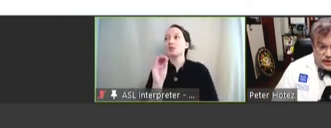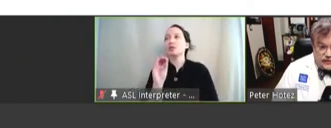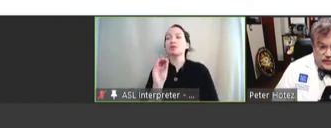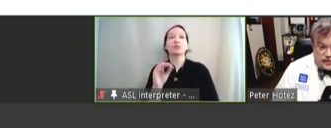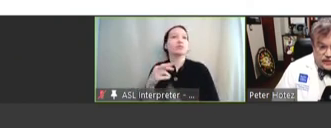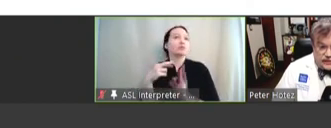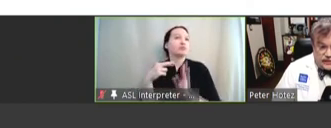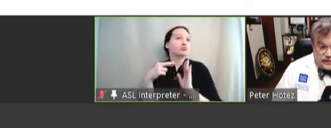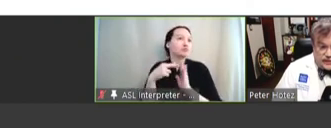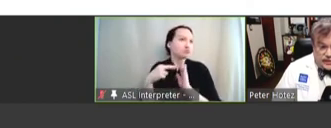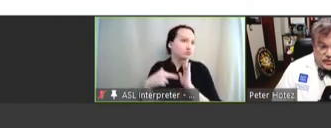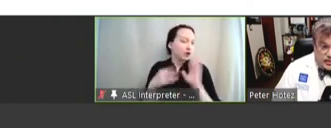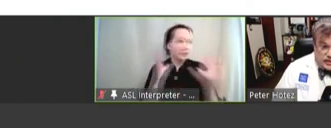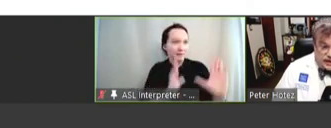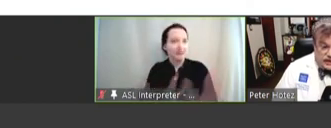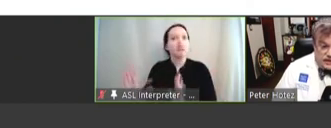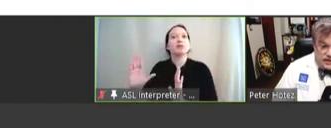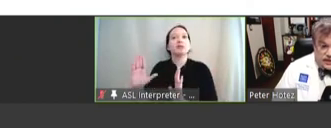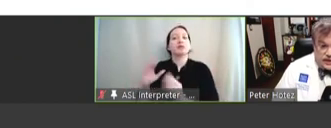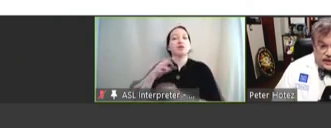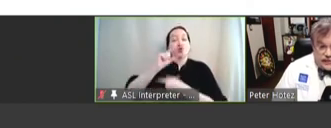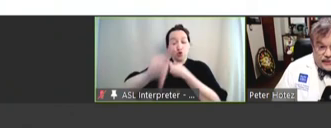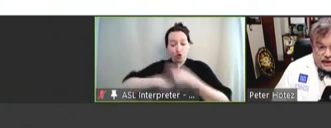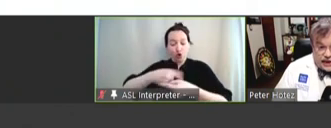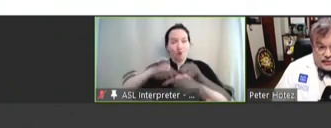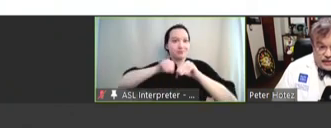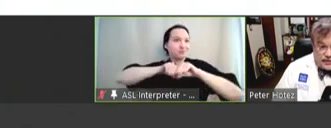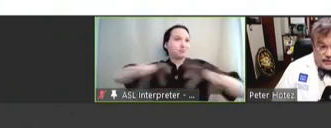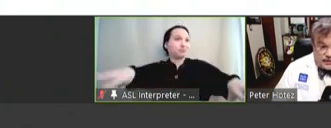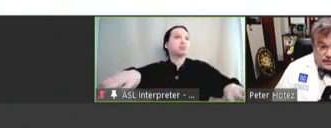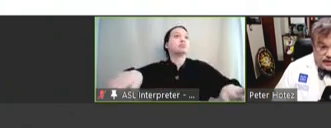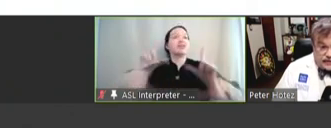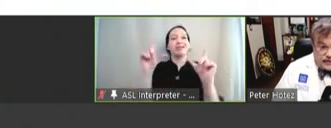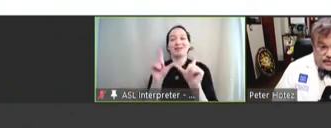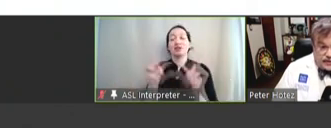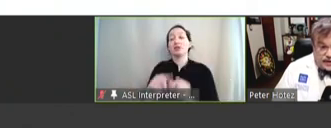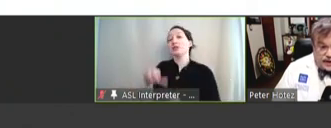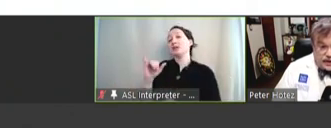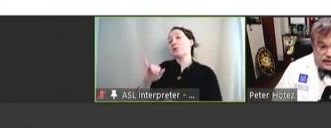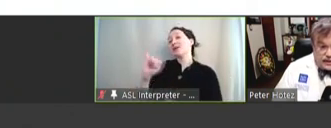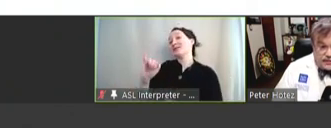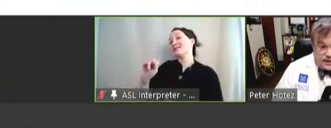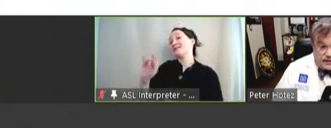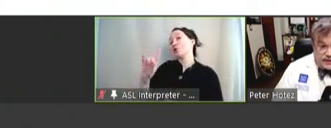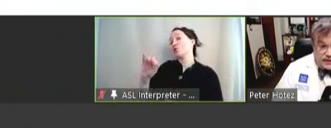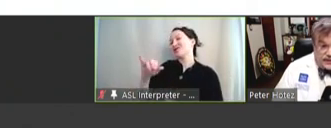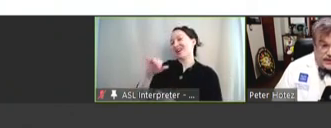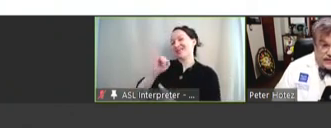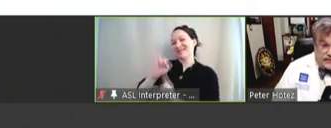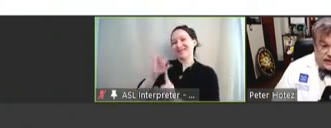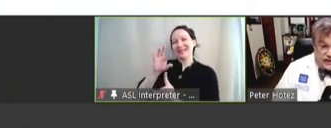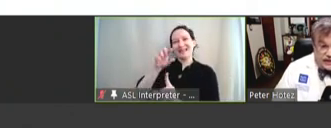plan for global licensure. And now Indonesia's not far behind. And because it's a vegan vaccine,